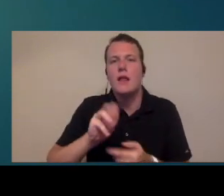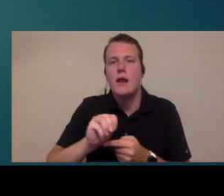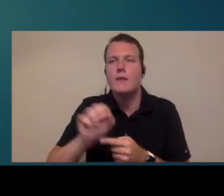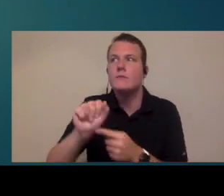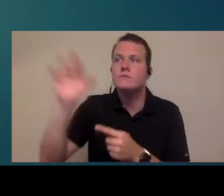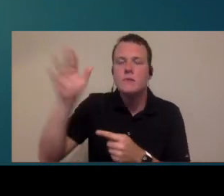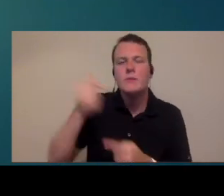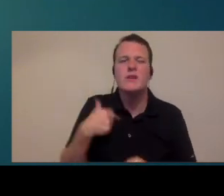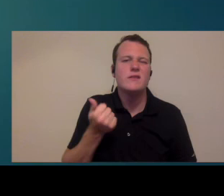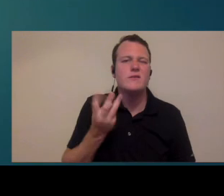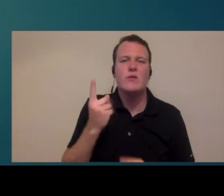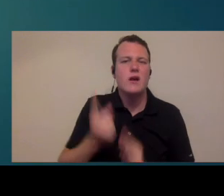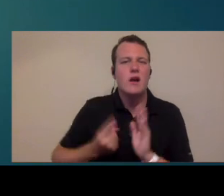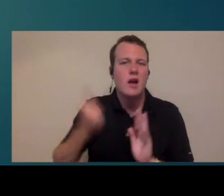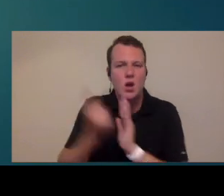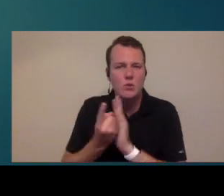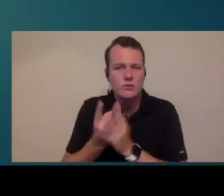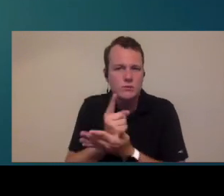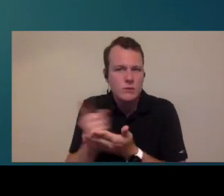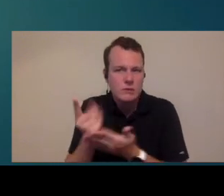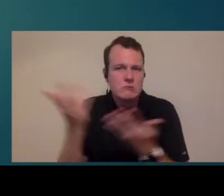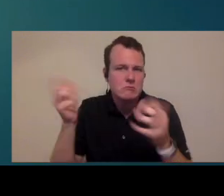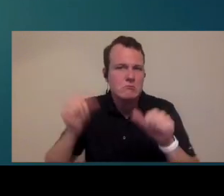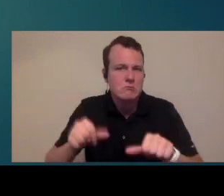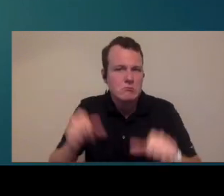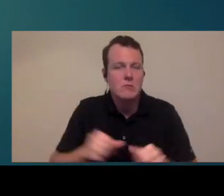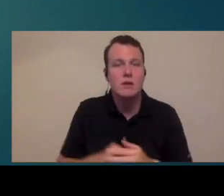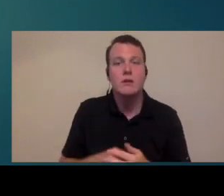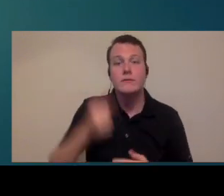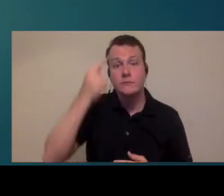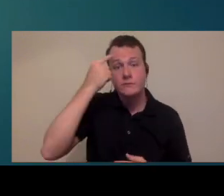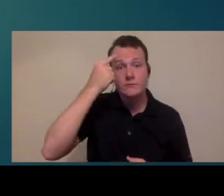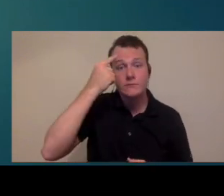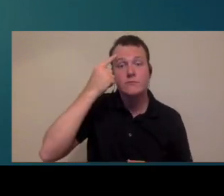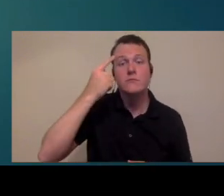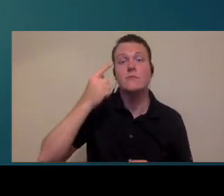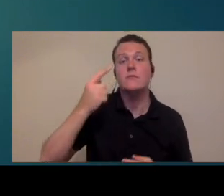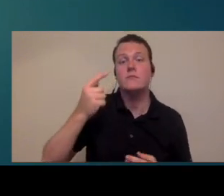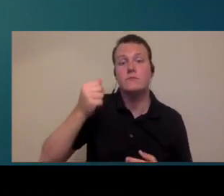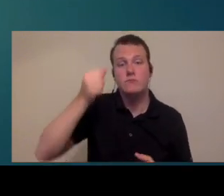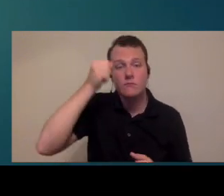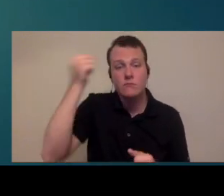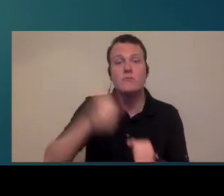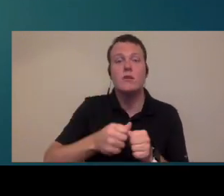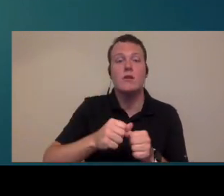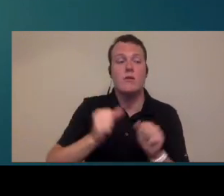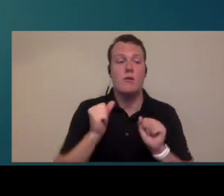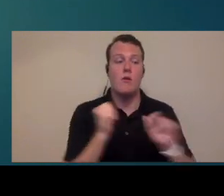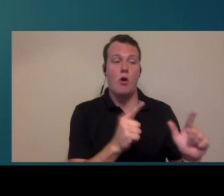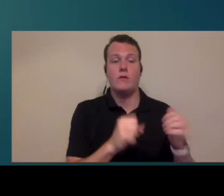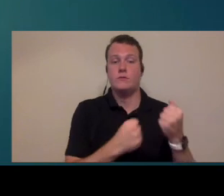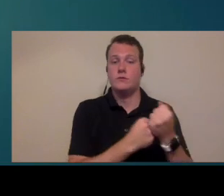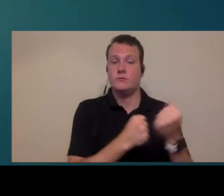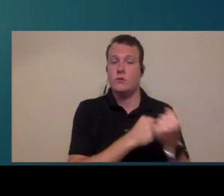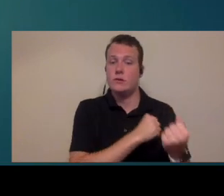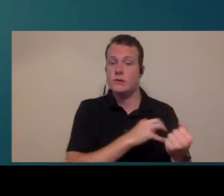days a week that you need somebody to process the claims so I would definitely keep in mind that not all of your bit of staff has to work the exact same hours